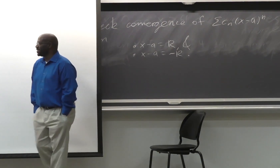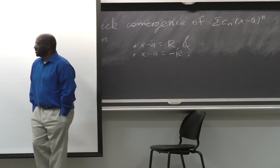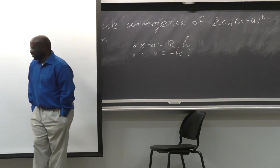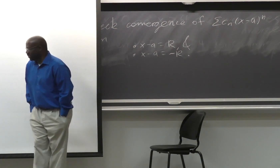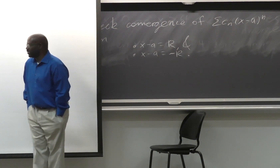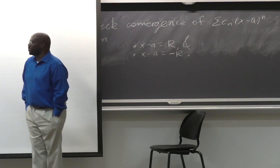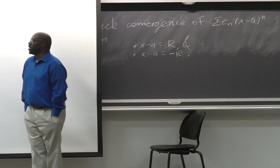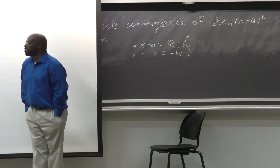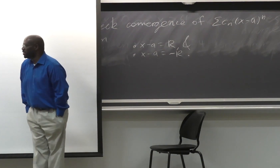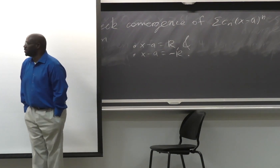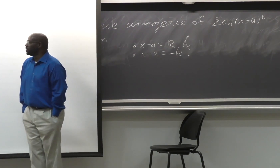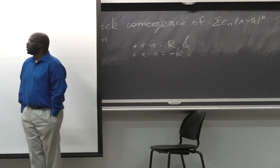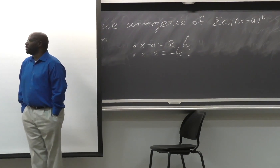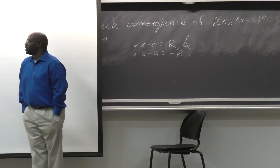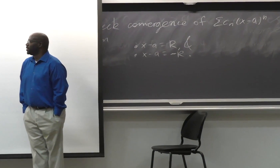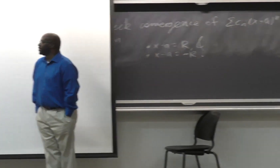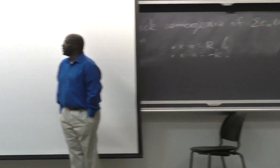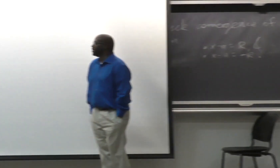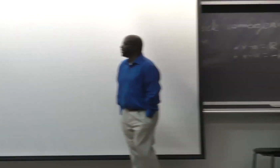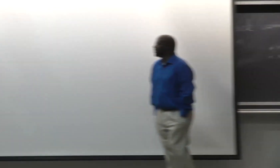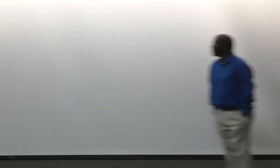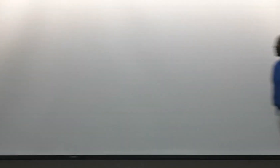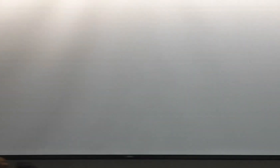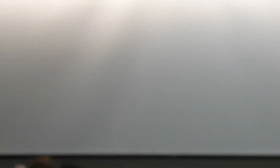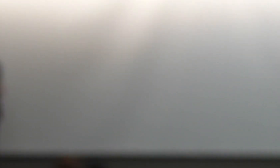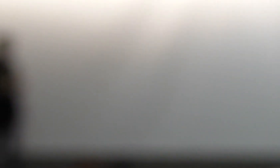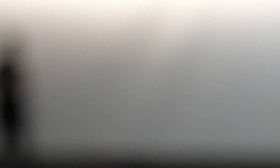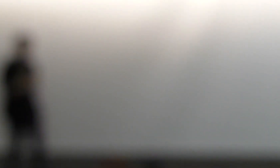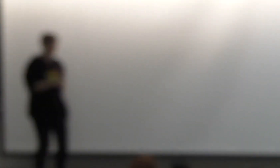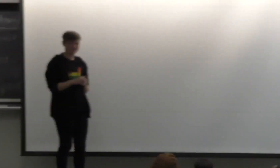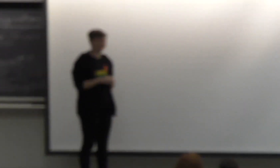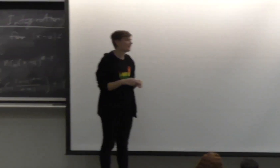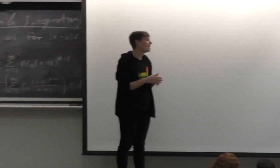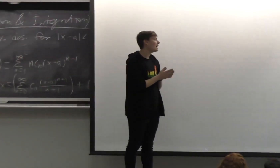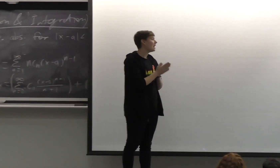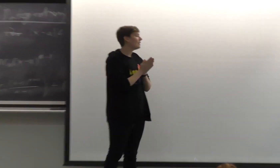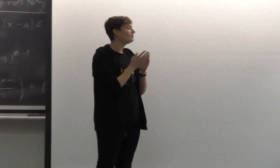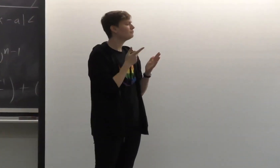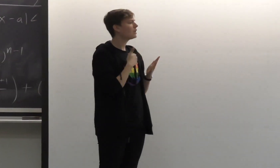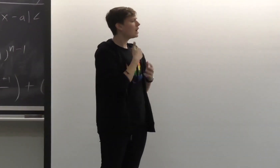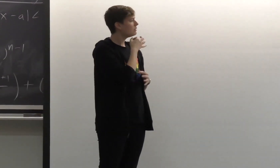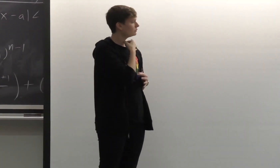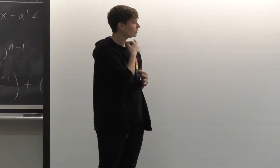Thank you so much for your presentation. It was amazing. My name is Ari.